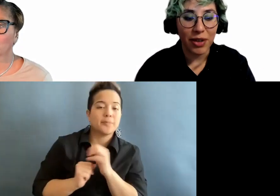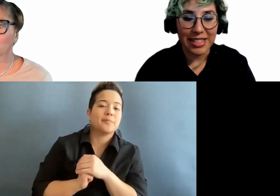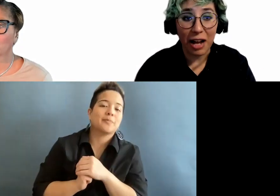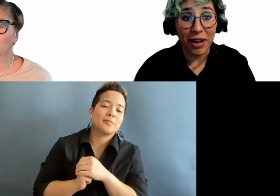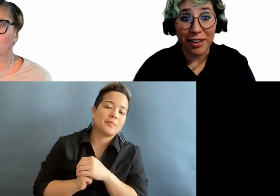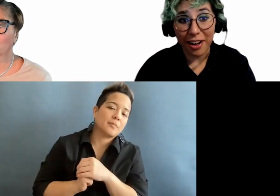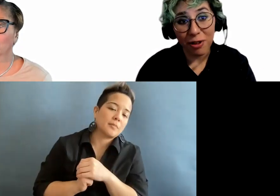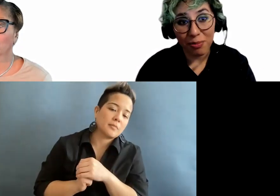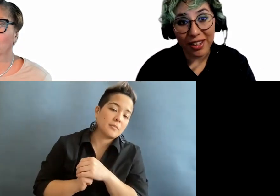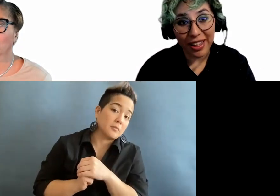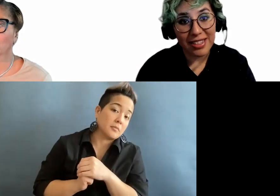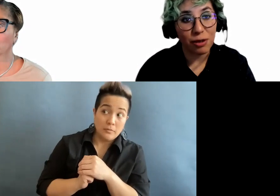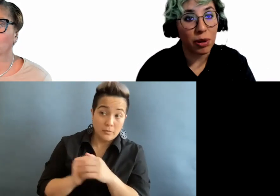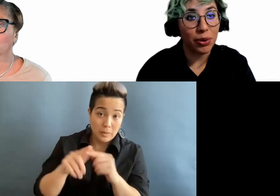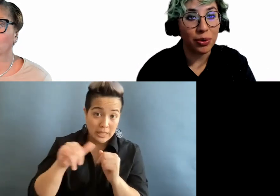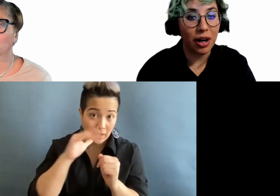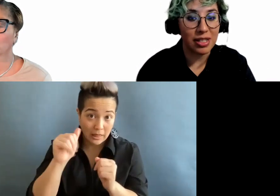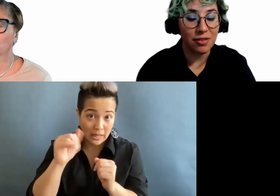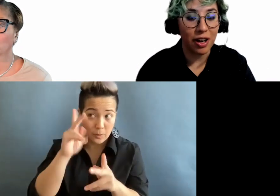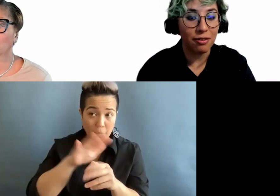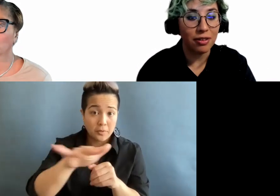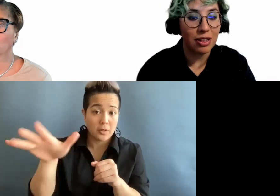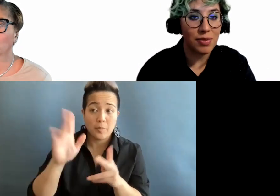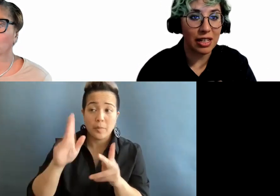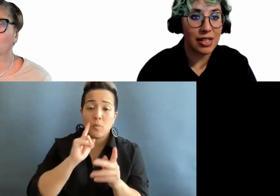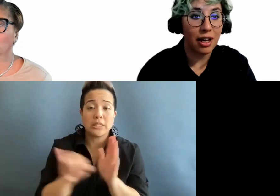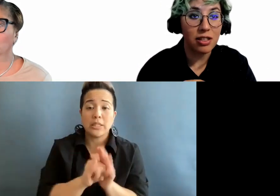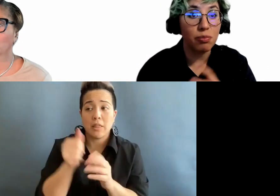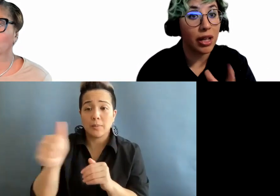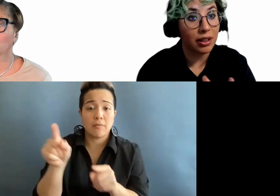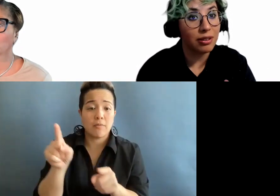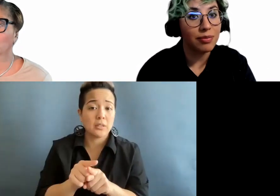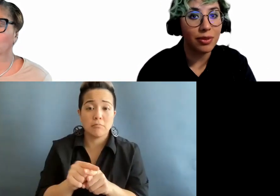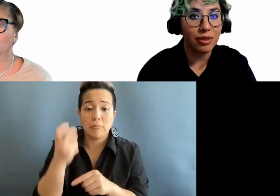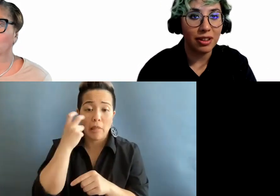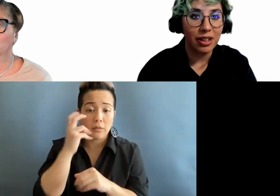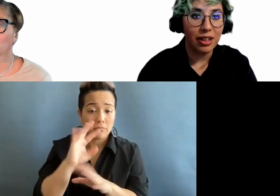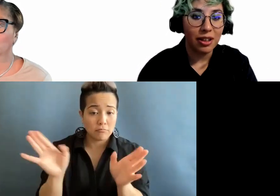But that might not be the case. There are people who identify themselves as blind,